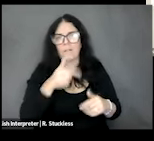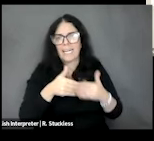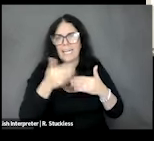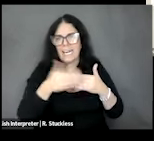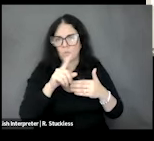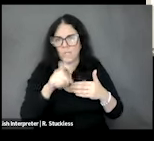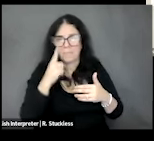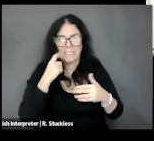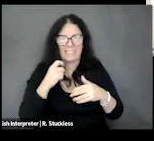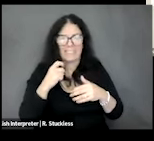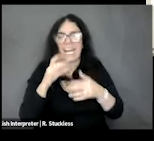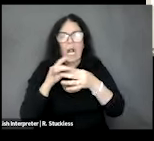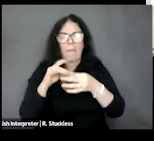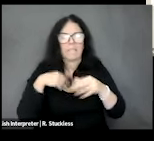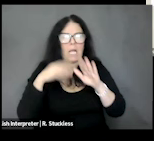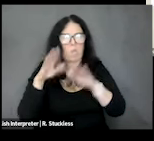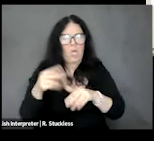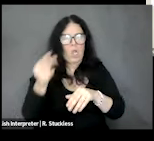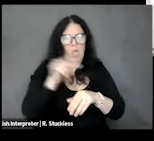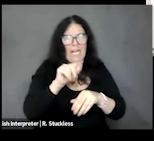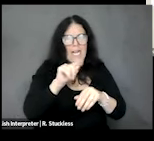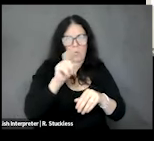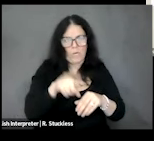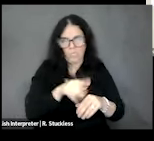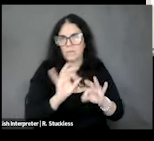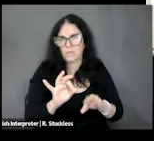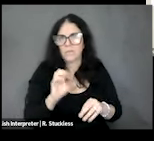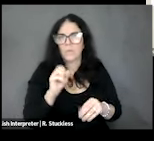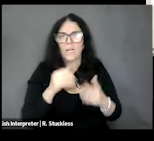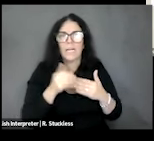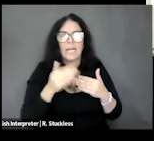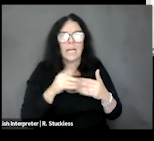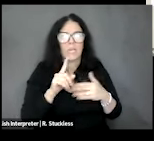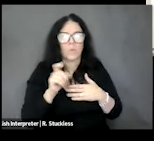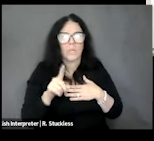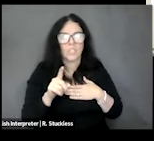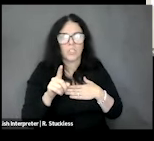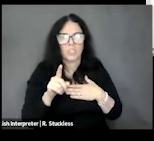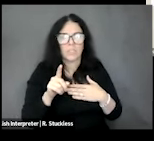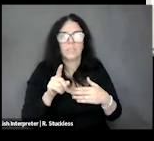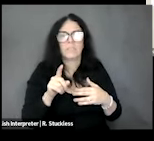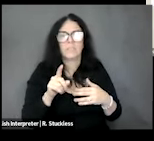to skip the comments and just go to a question. So, again Meg Traci had a question for